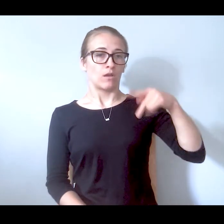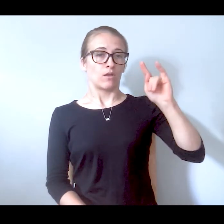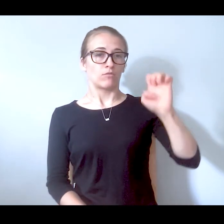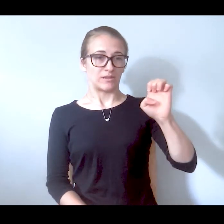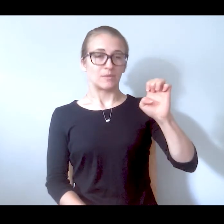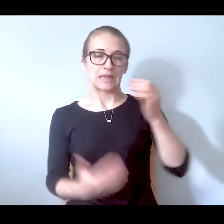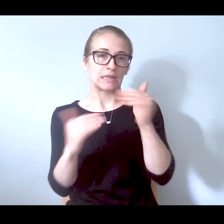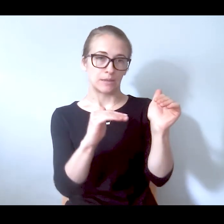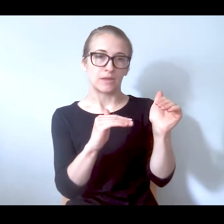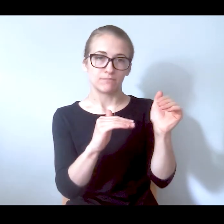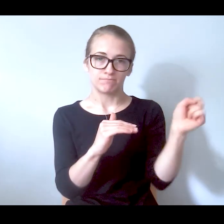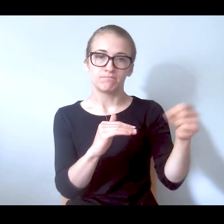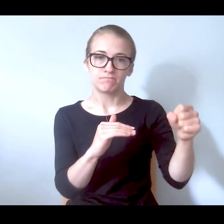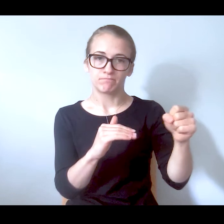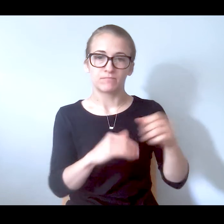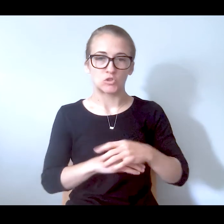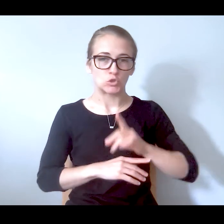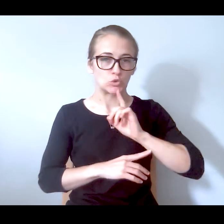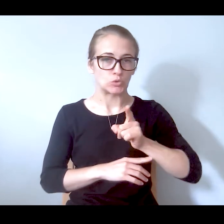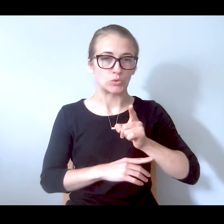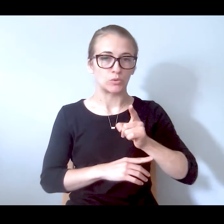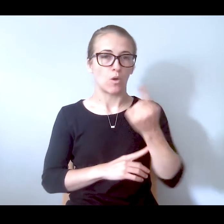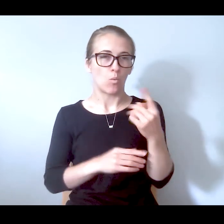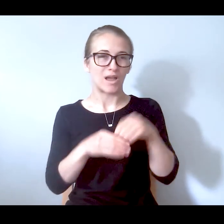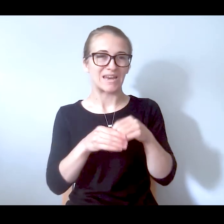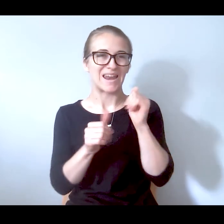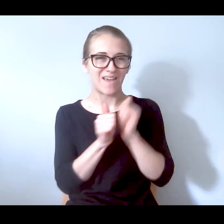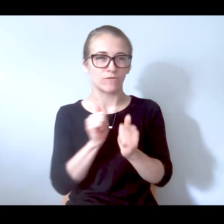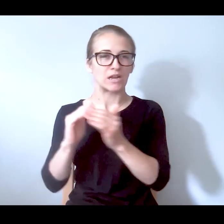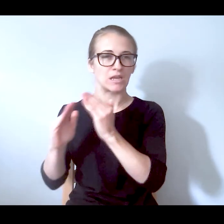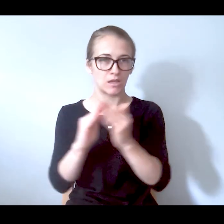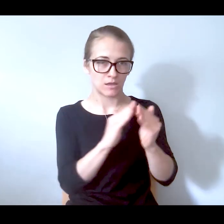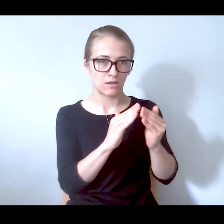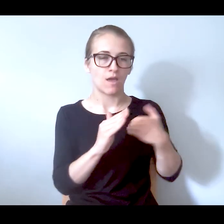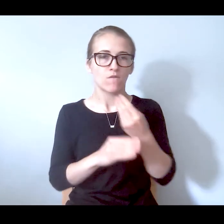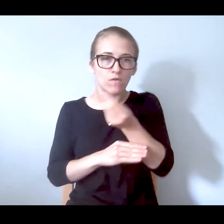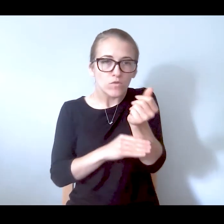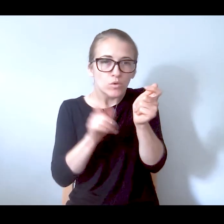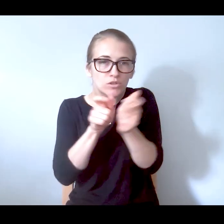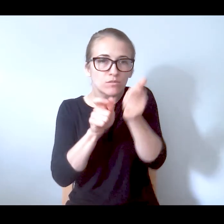very limited. There's one in every Boro and a few